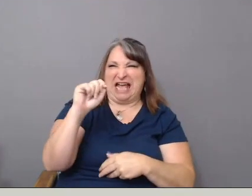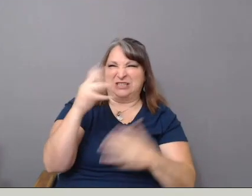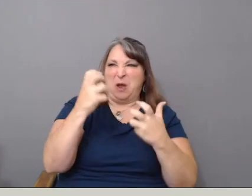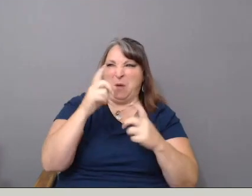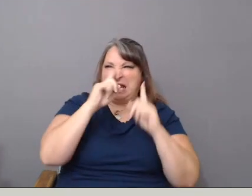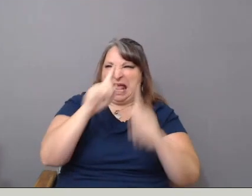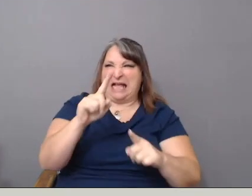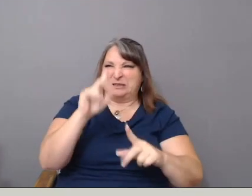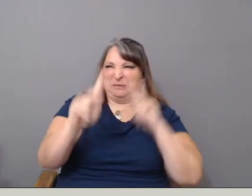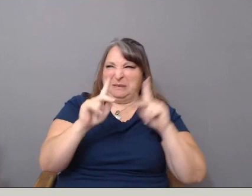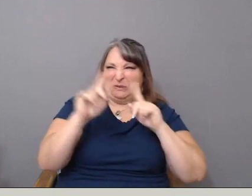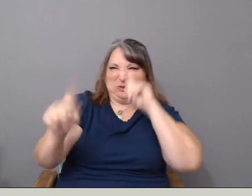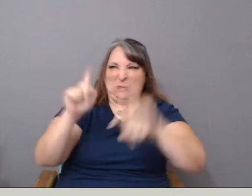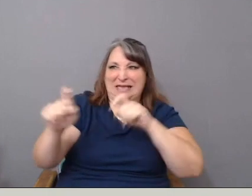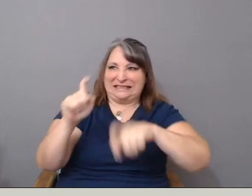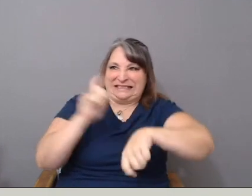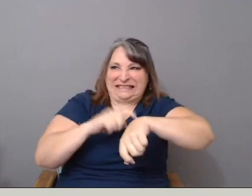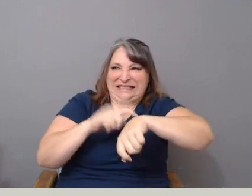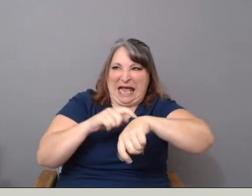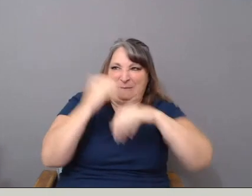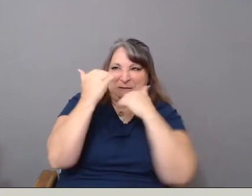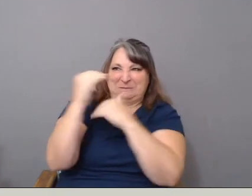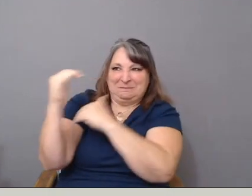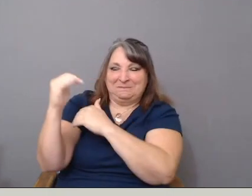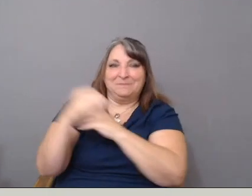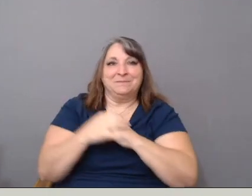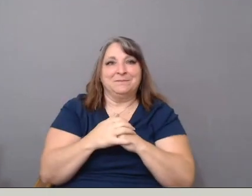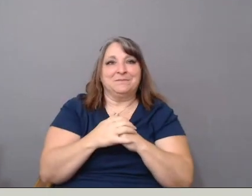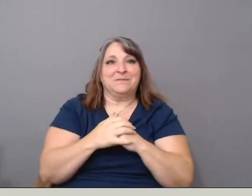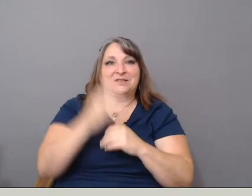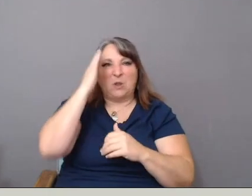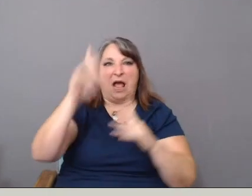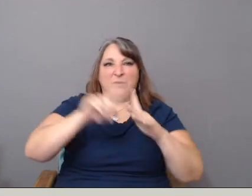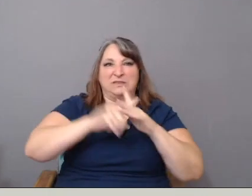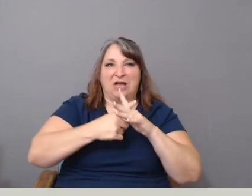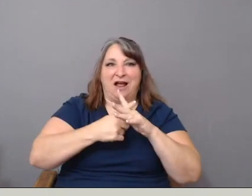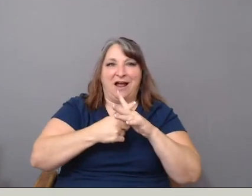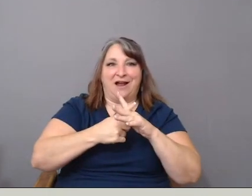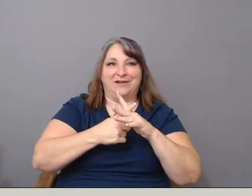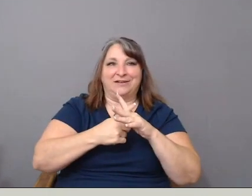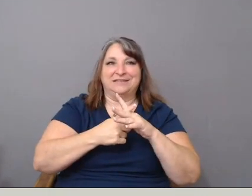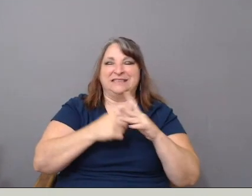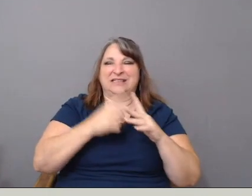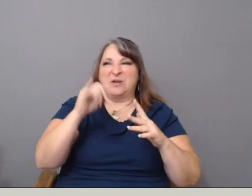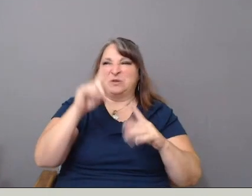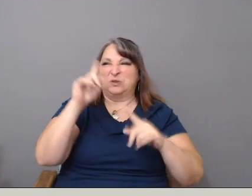in the time that we have. So I'm just going to start. They're being curated for us.